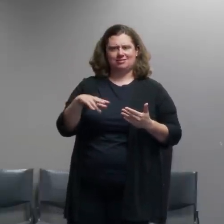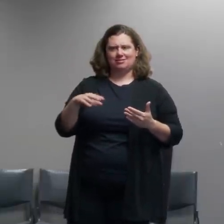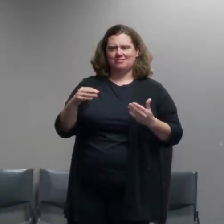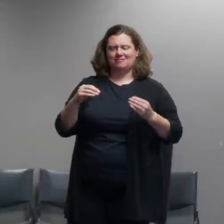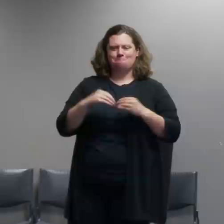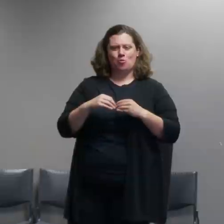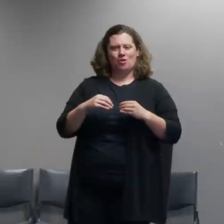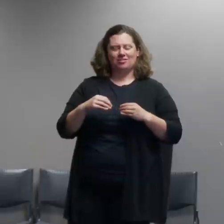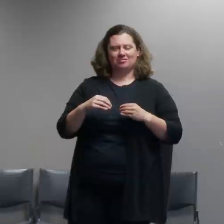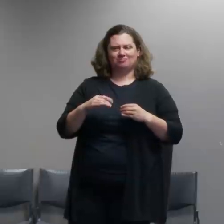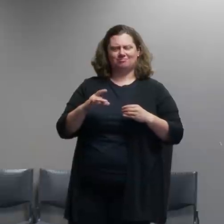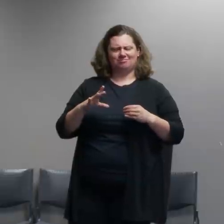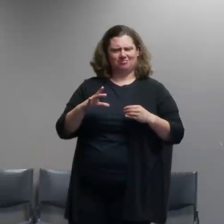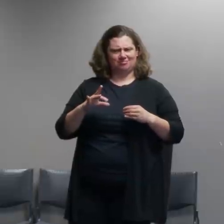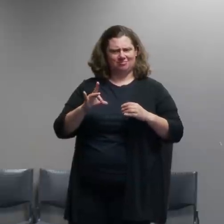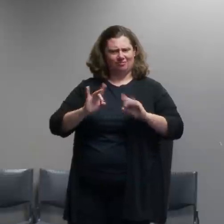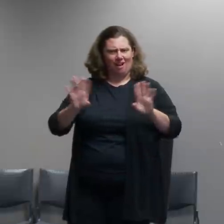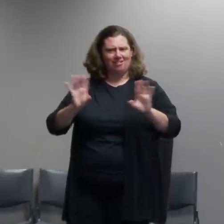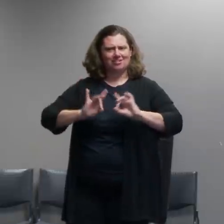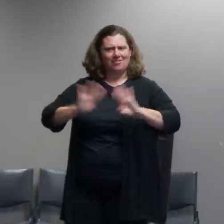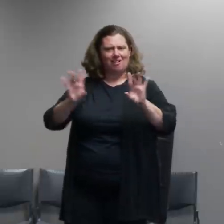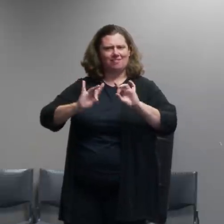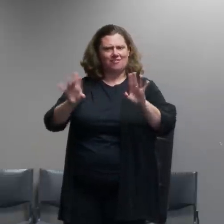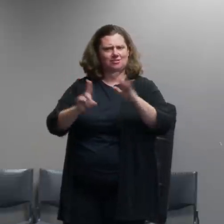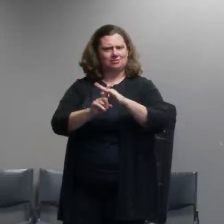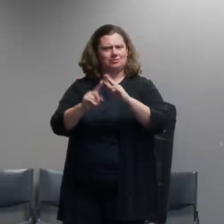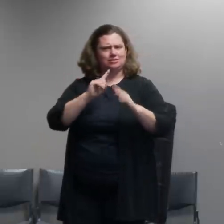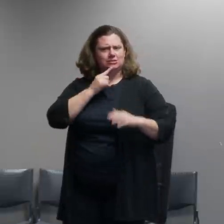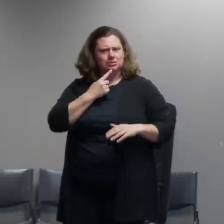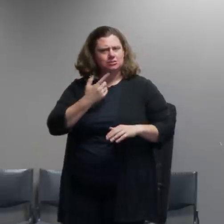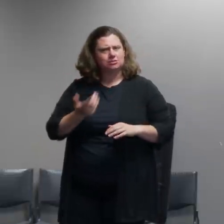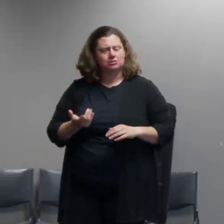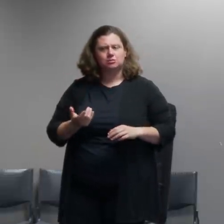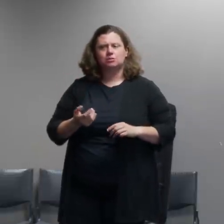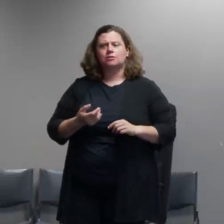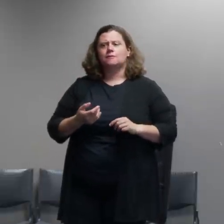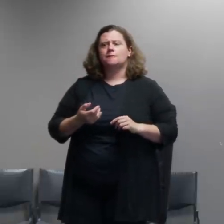violence usually by things being thrown at us like all the things